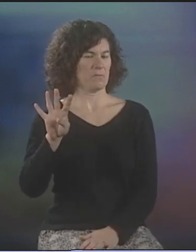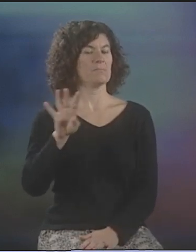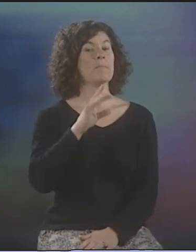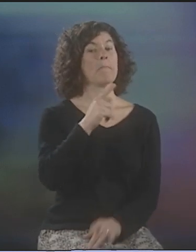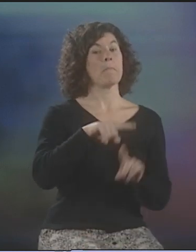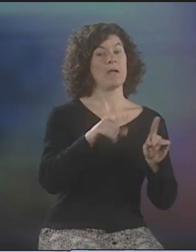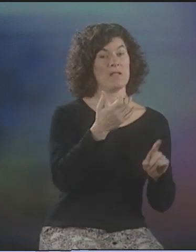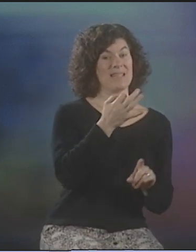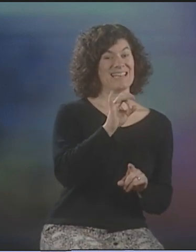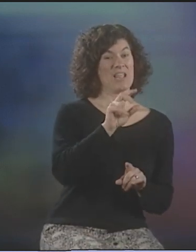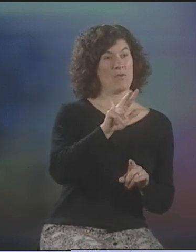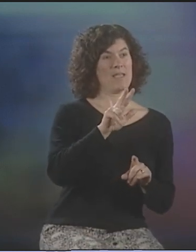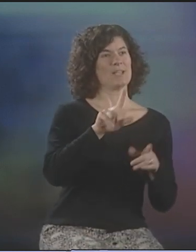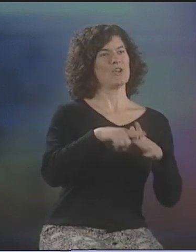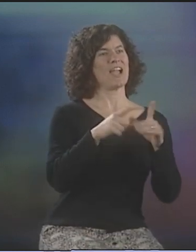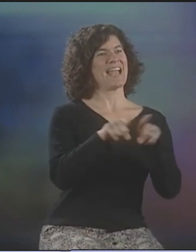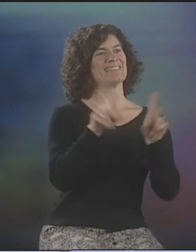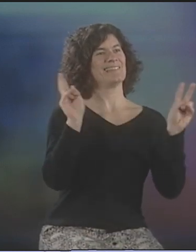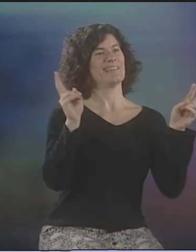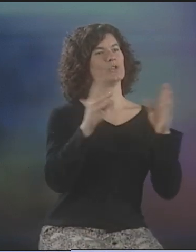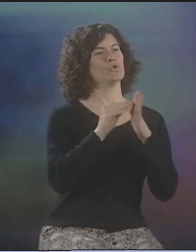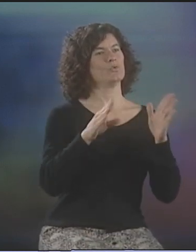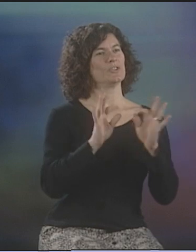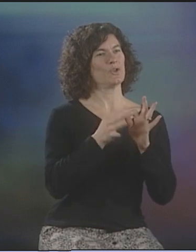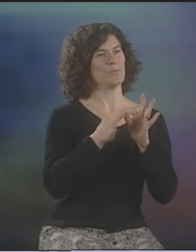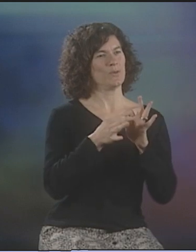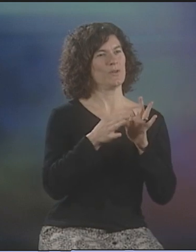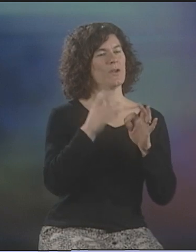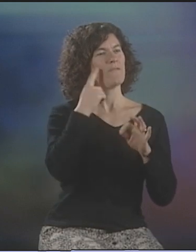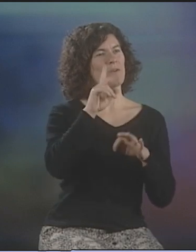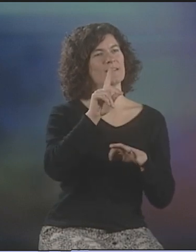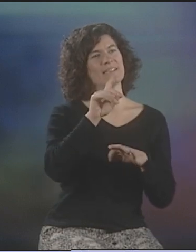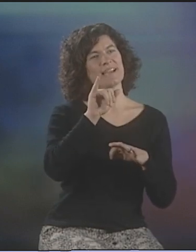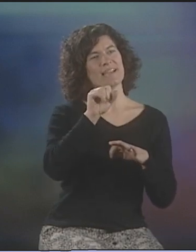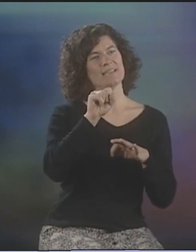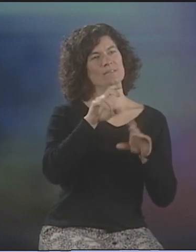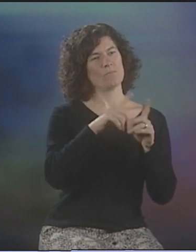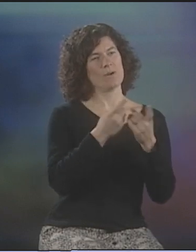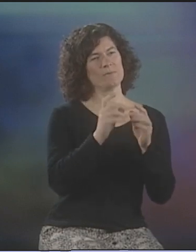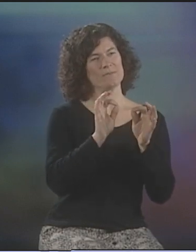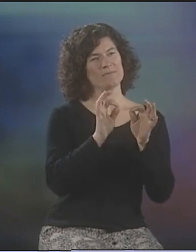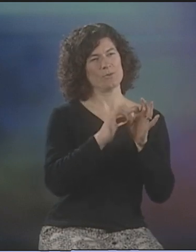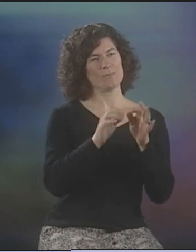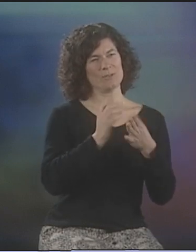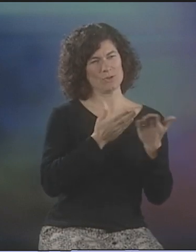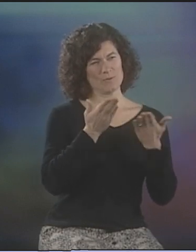IN 1983, I BEGAN AS A STUDENT INTERPRETER. I WORKED FOR THE DEPARTMENT OF INTERPRETING SERVICES